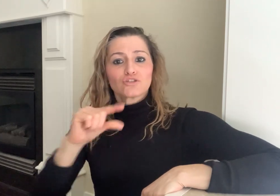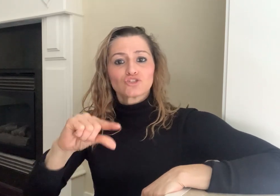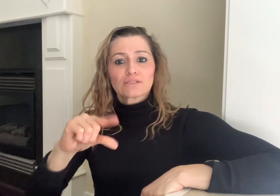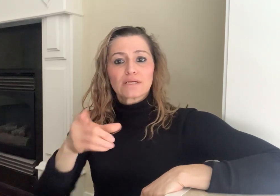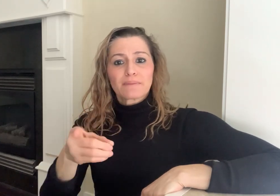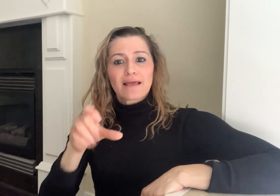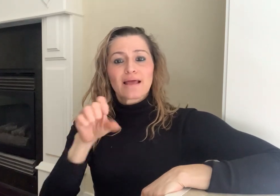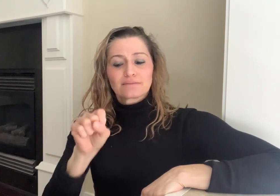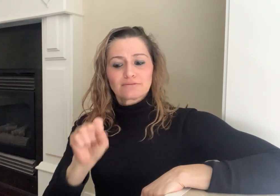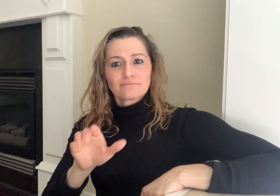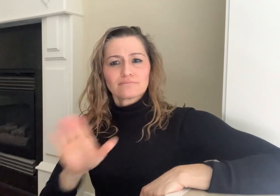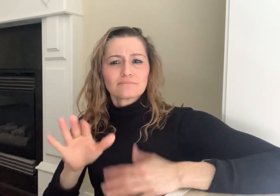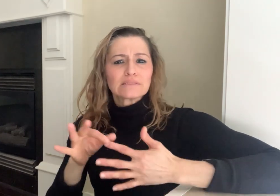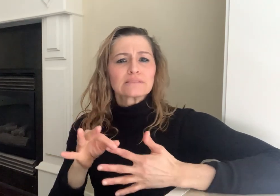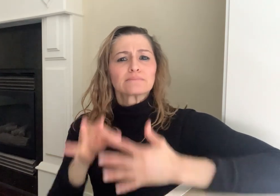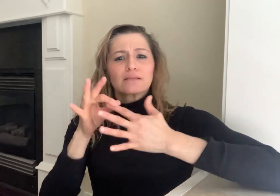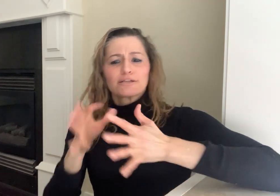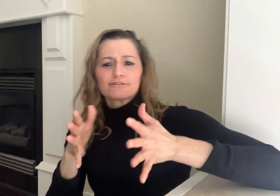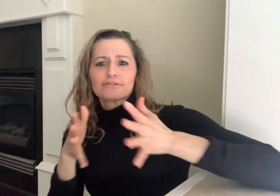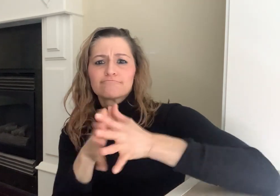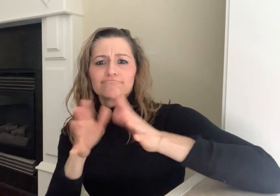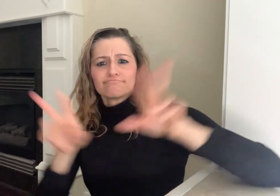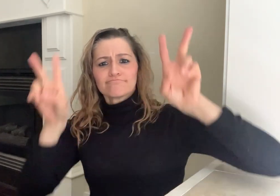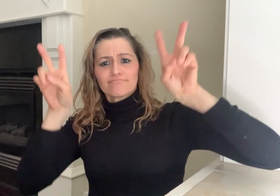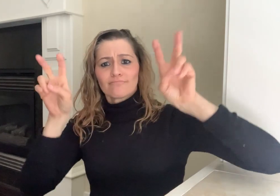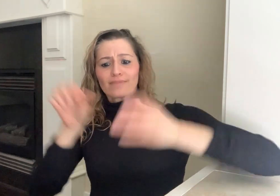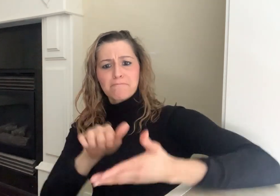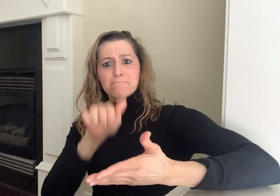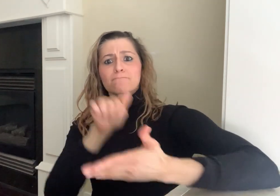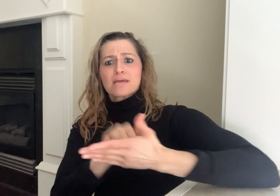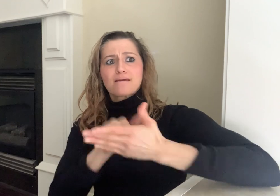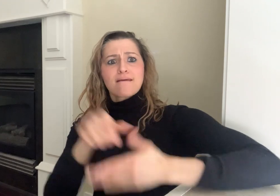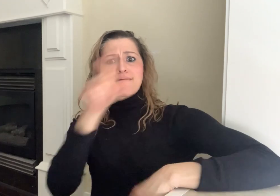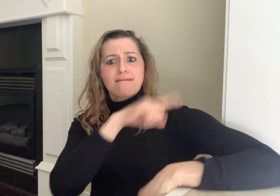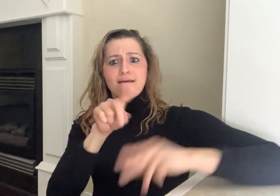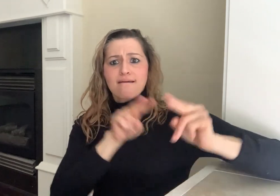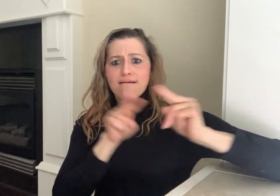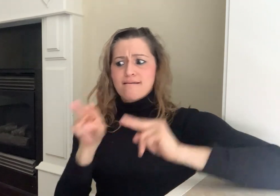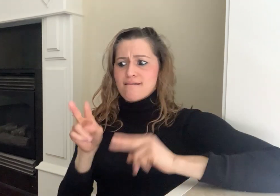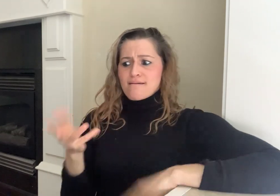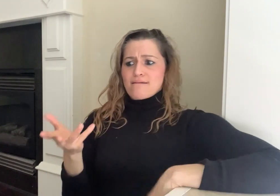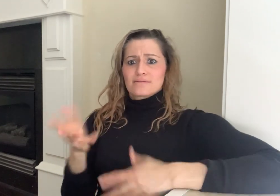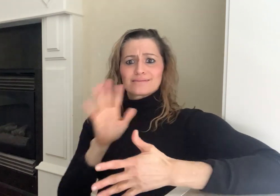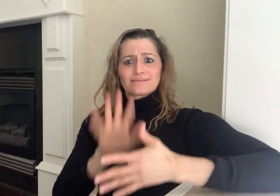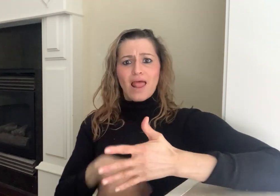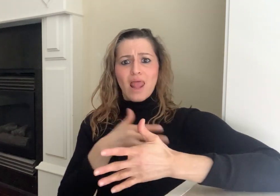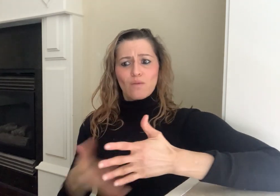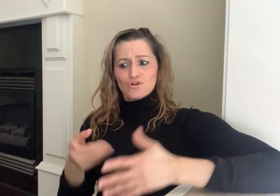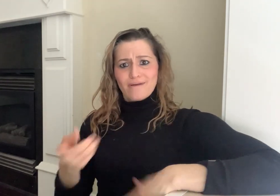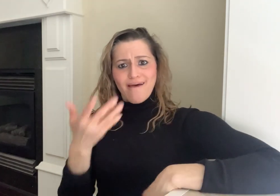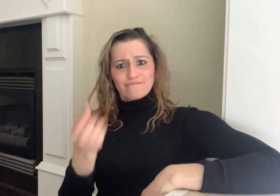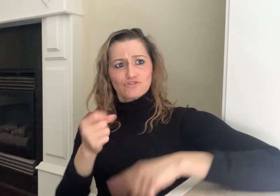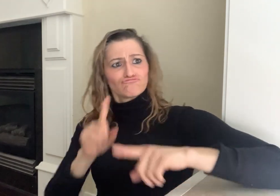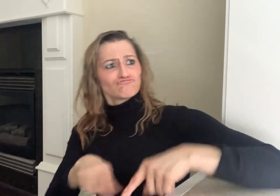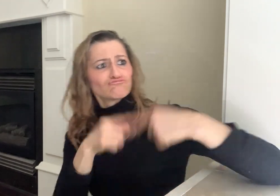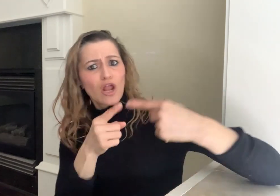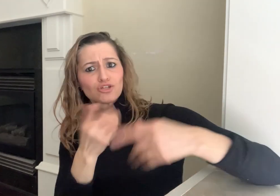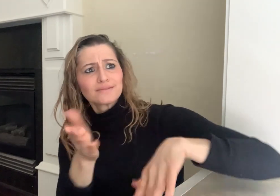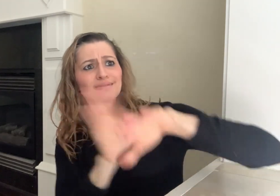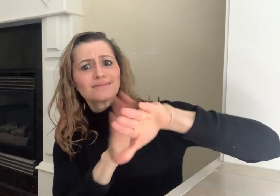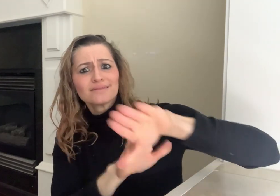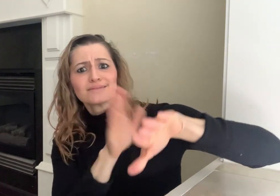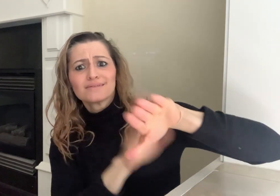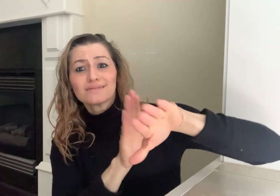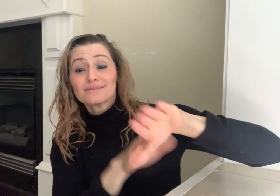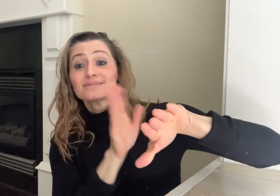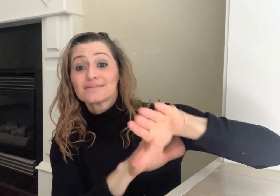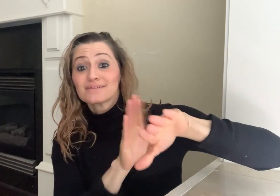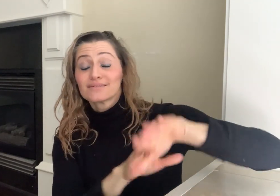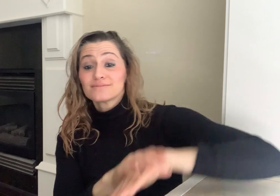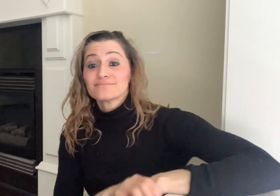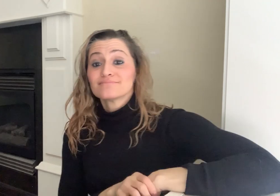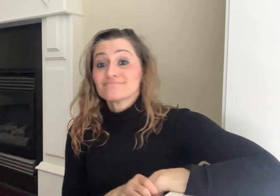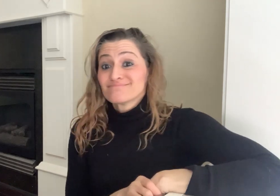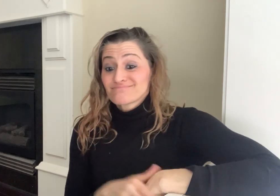"Media Faces Sign Language Challenges", which will stream